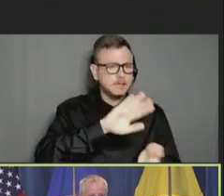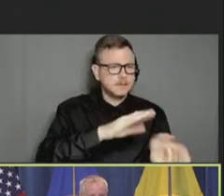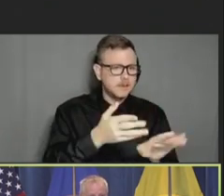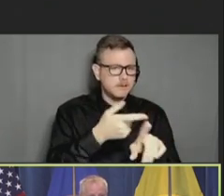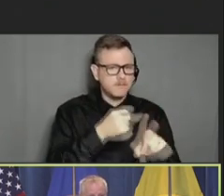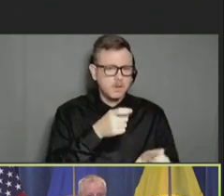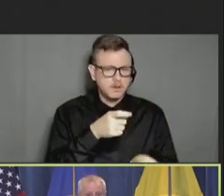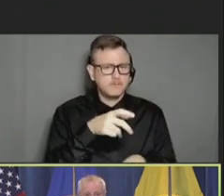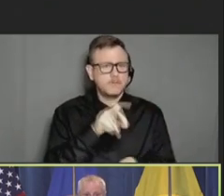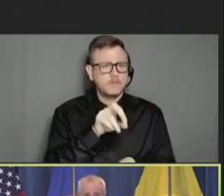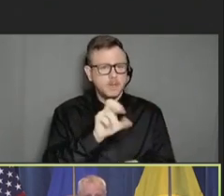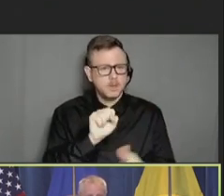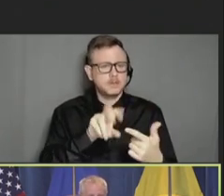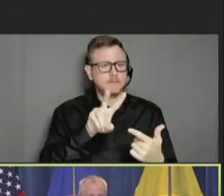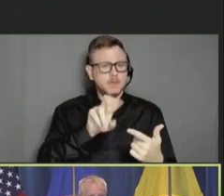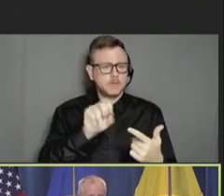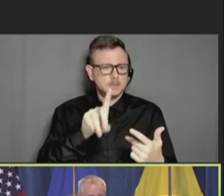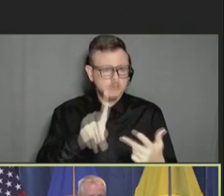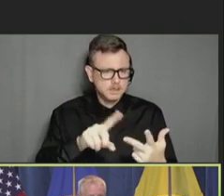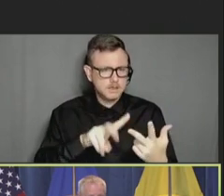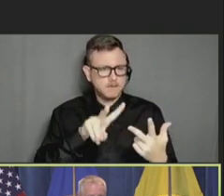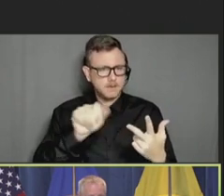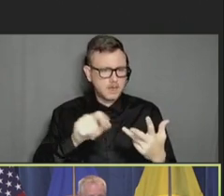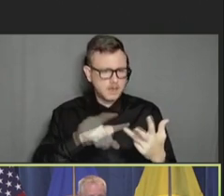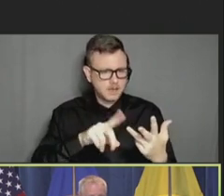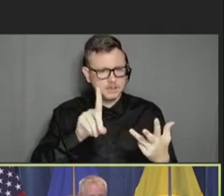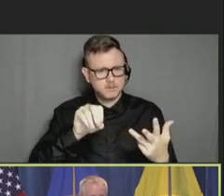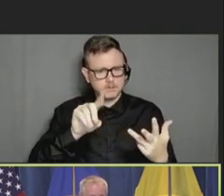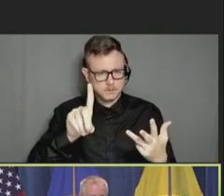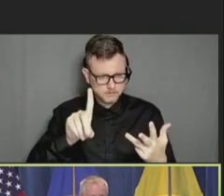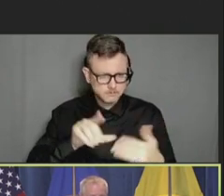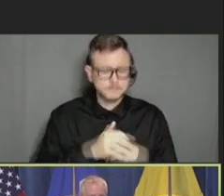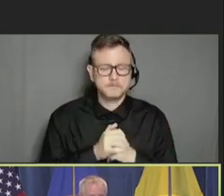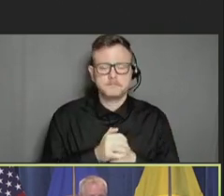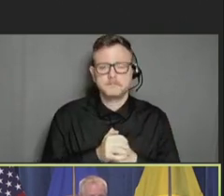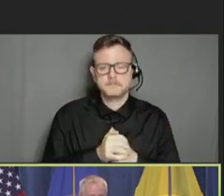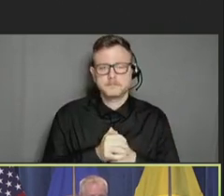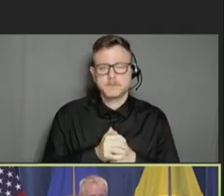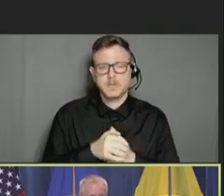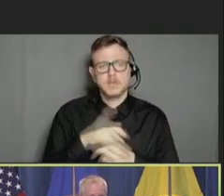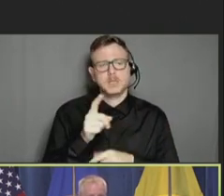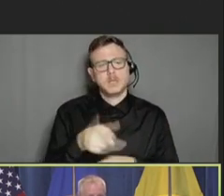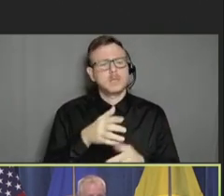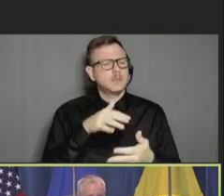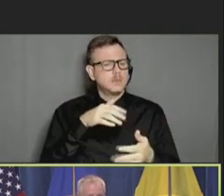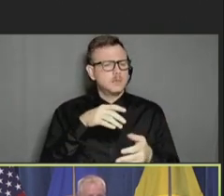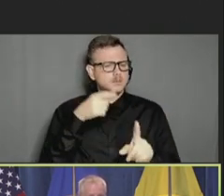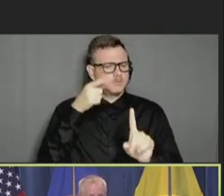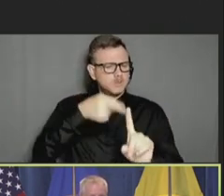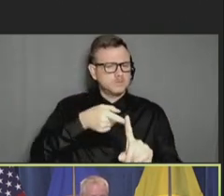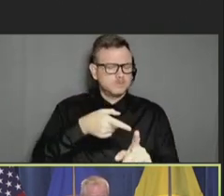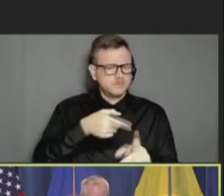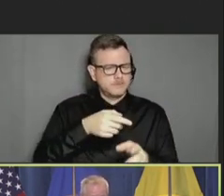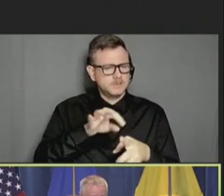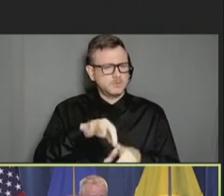VSD, the VA system, and DOD. And special studies later provided data -- needed data showing